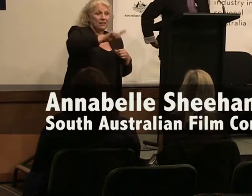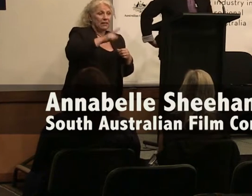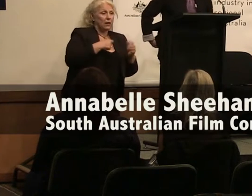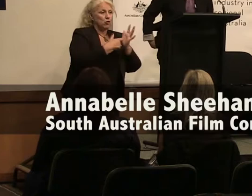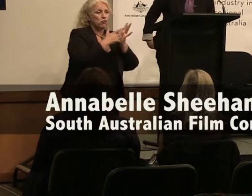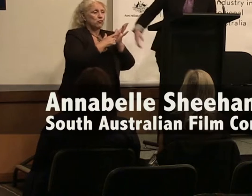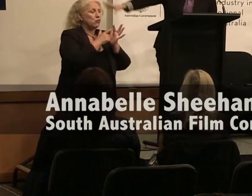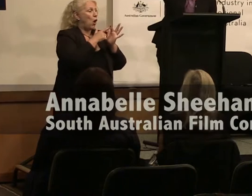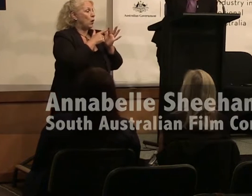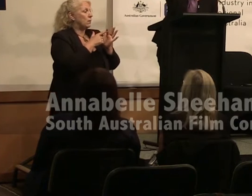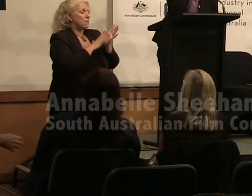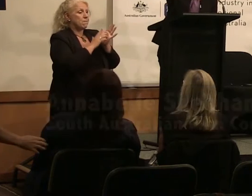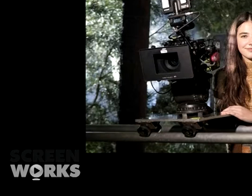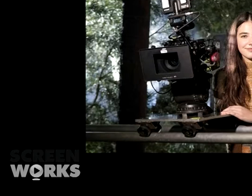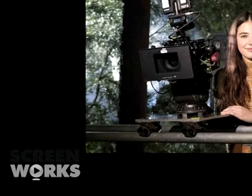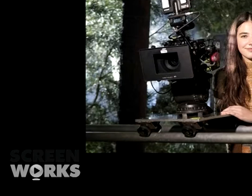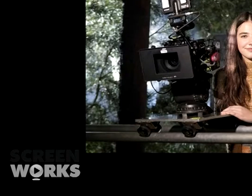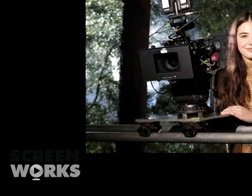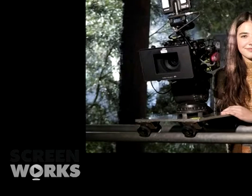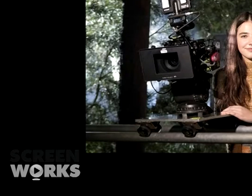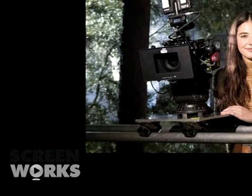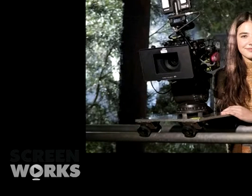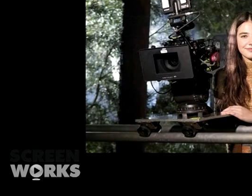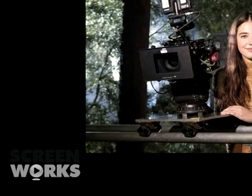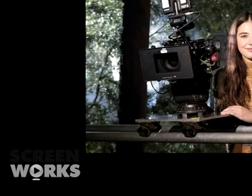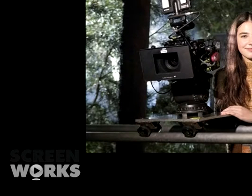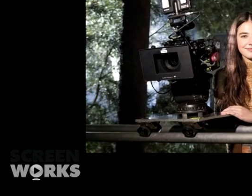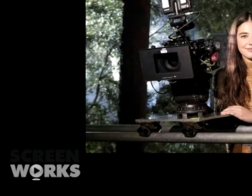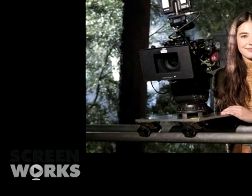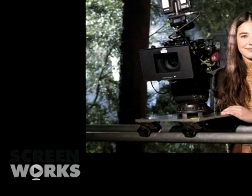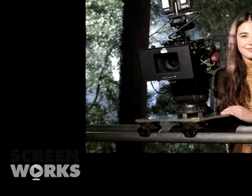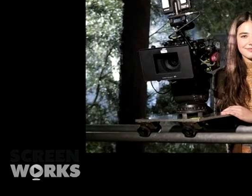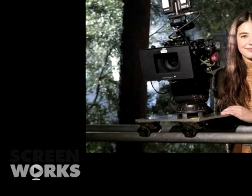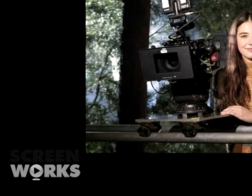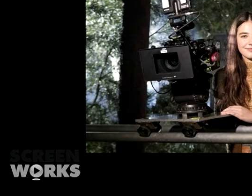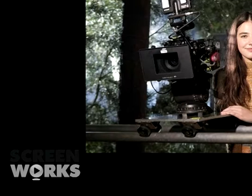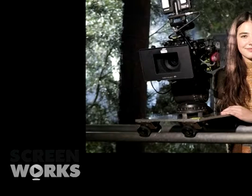director of 'Girl Asleep' and there theres behind the scenes from 'Girl Asleep' We've had Kate Croser produce 'Boys in the